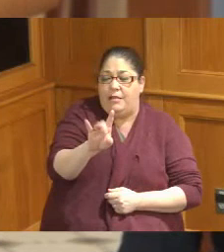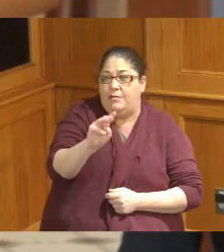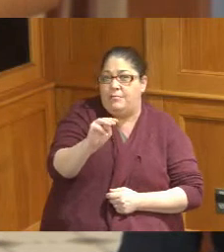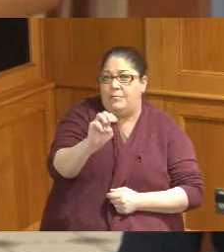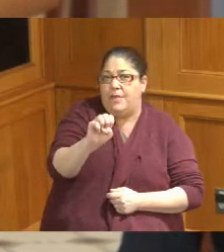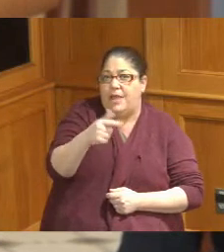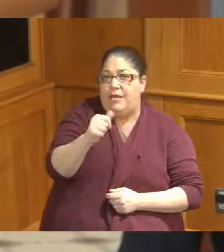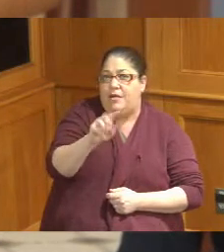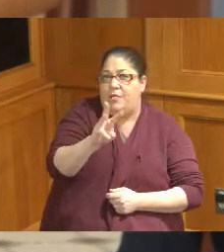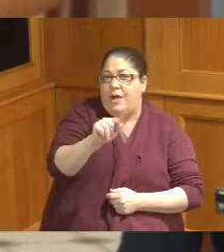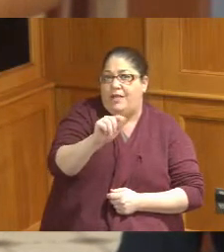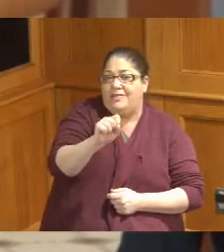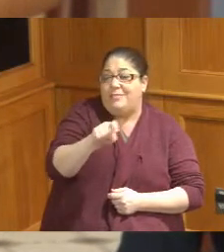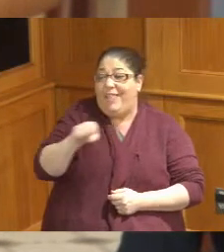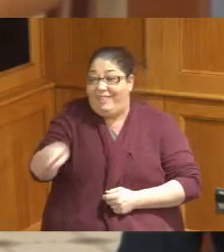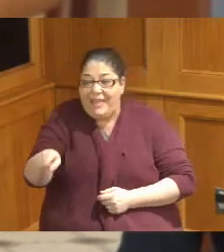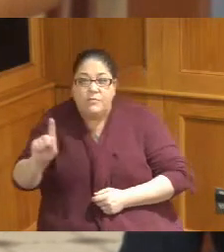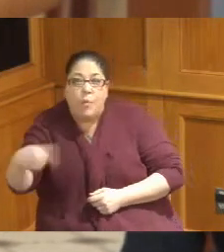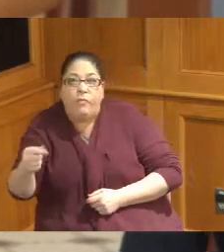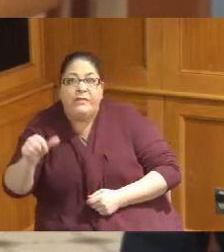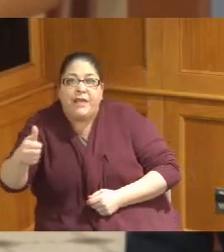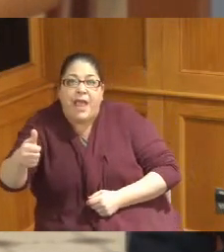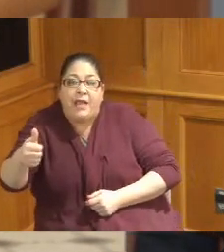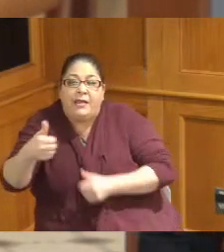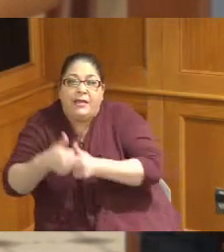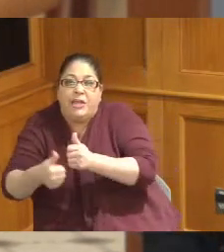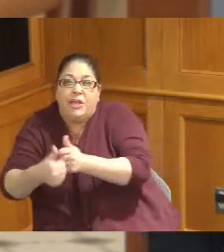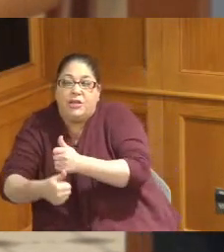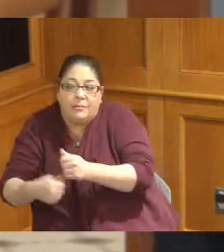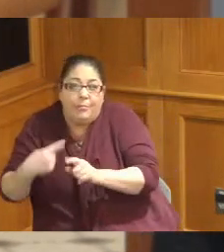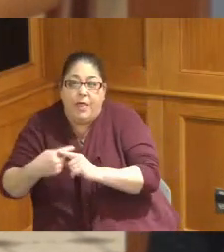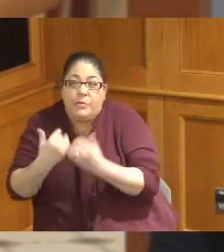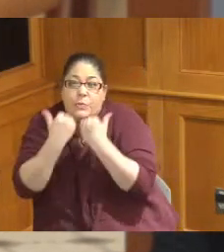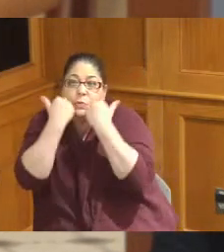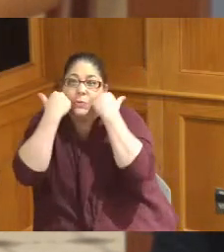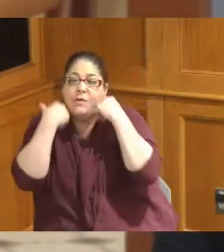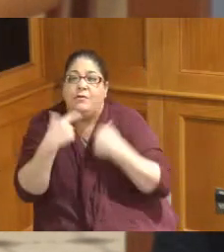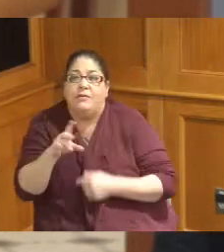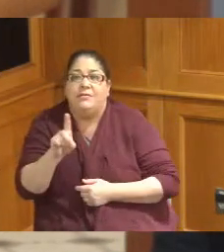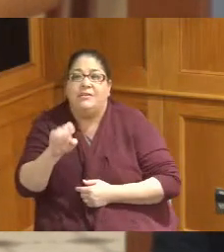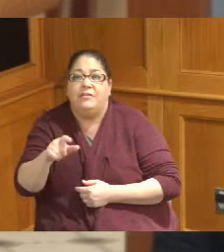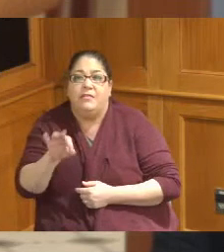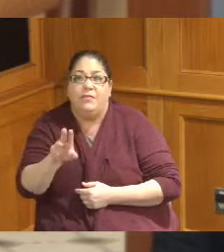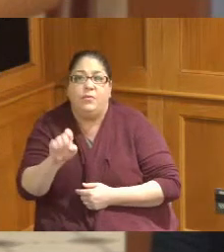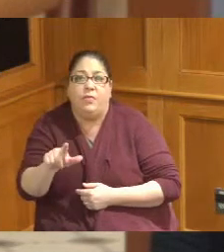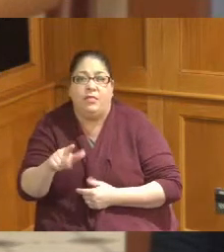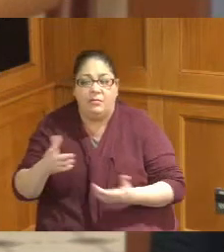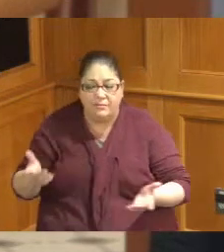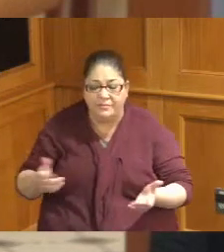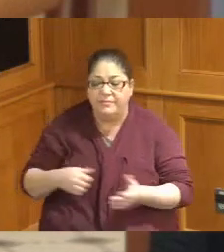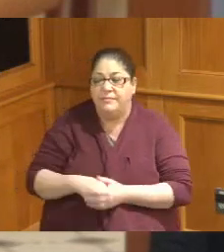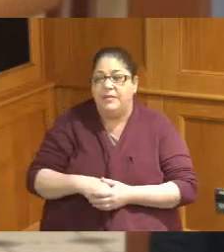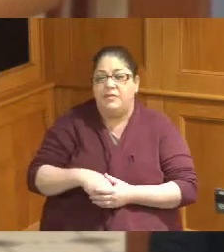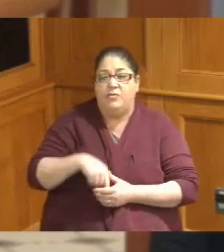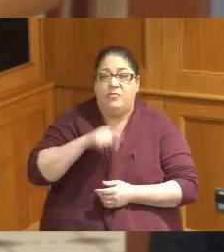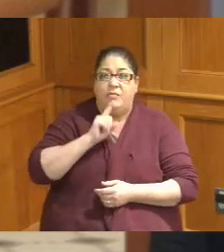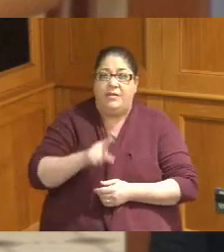what we have today operates a treatment plan in a very limited manner so we're really we're being